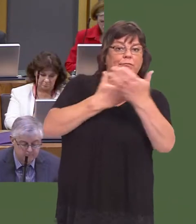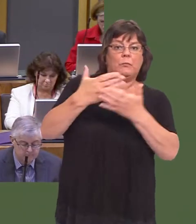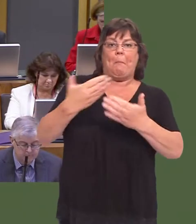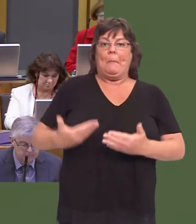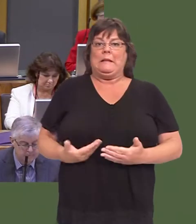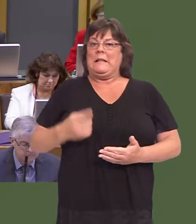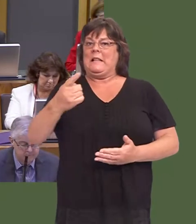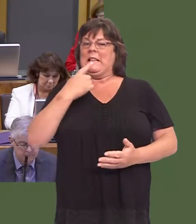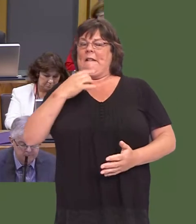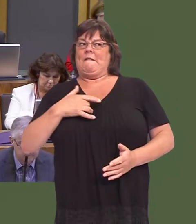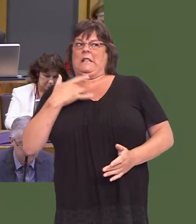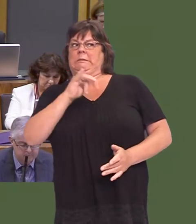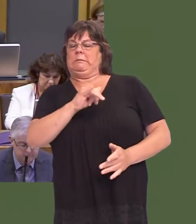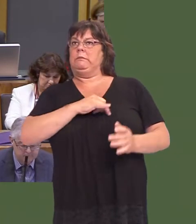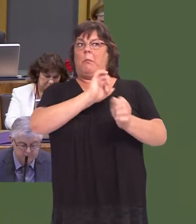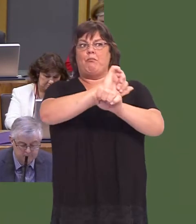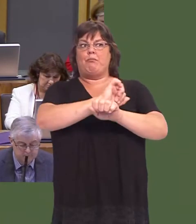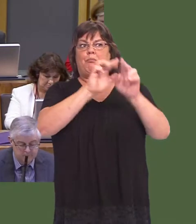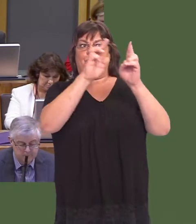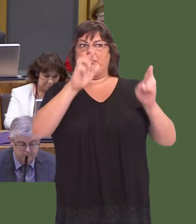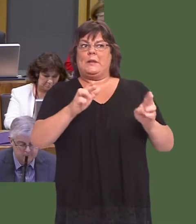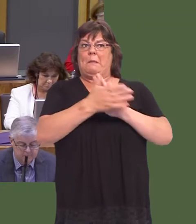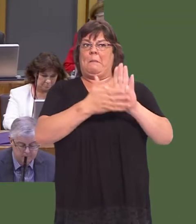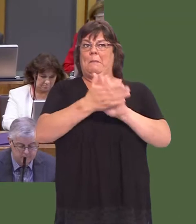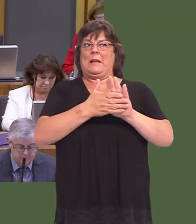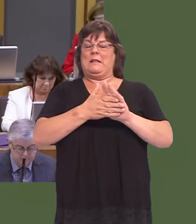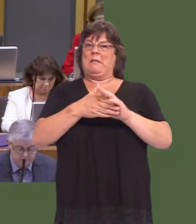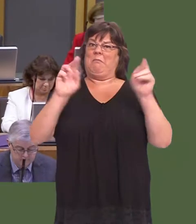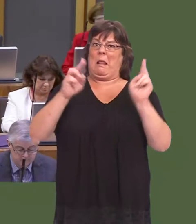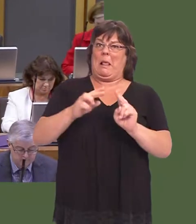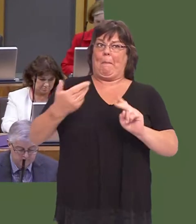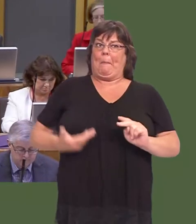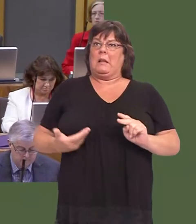a prison coming, damaging their growth opportunities, they have told me they will leave Port Talbot and possibly even Wales.